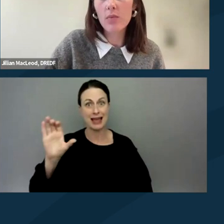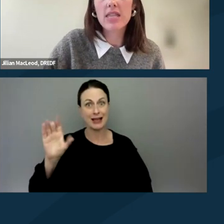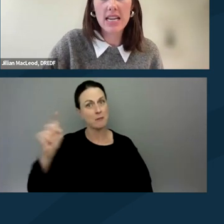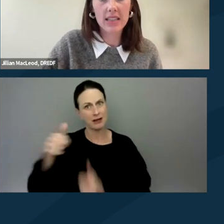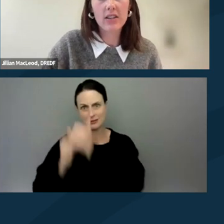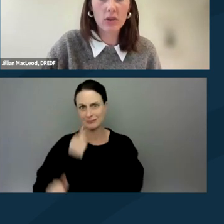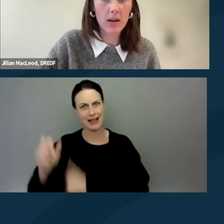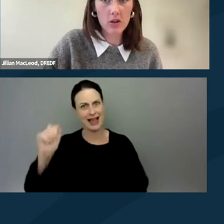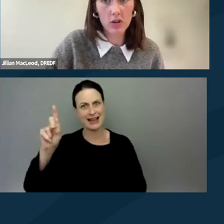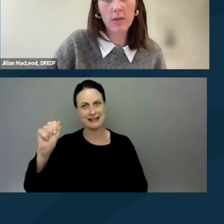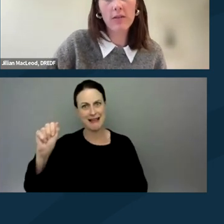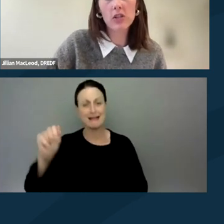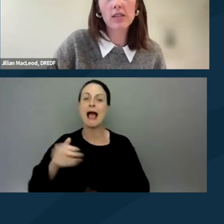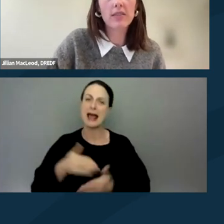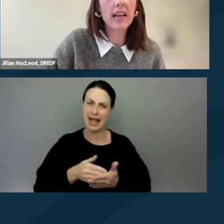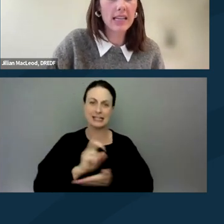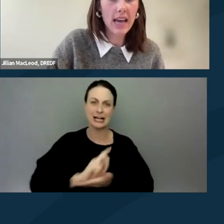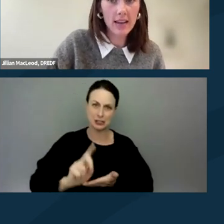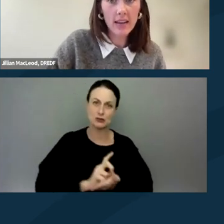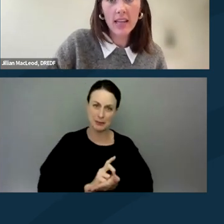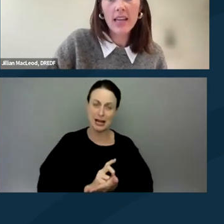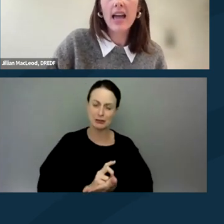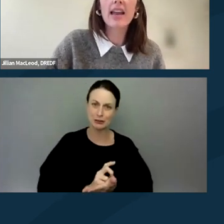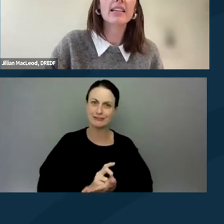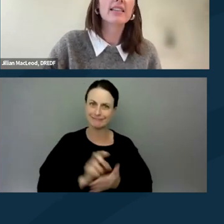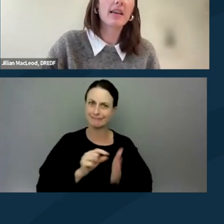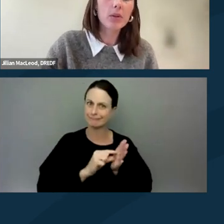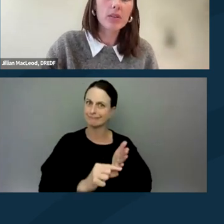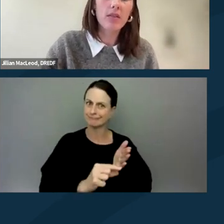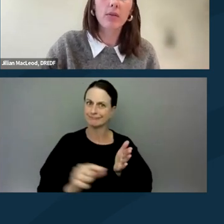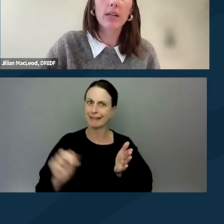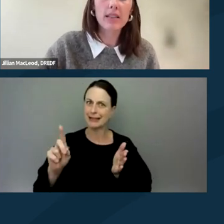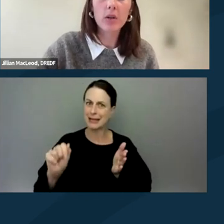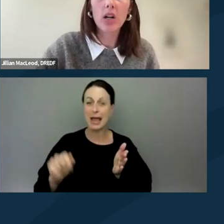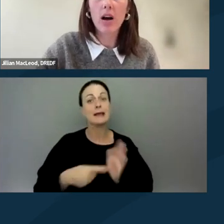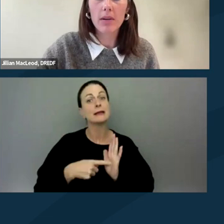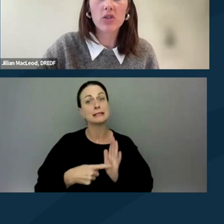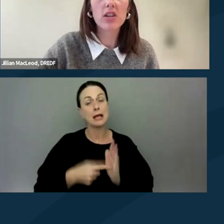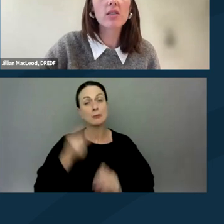with the anti-discrimination provisions of the ADA. And examples of reasonable accommodations